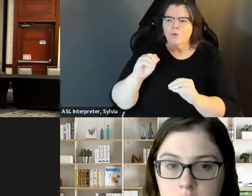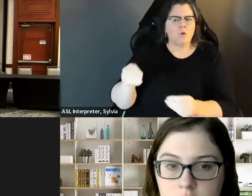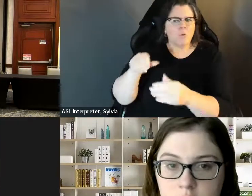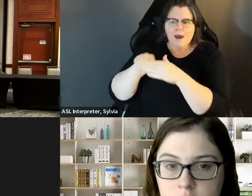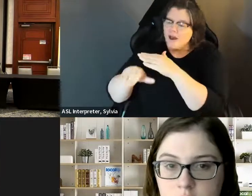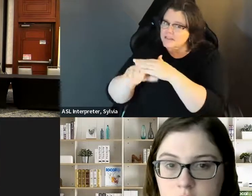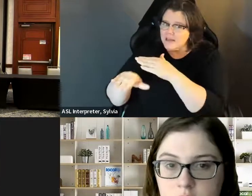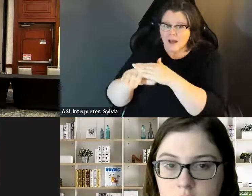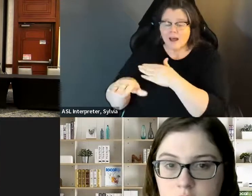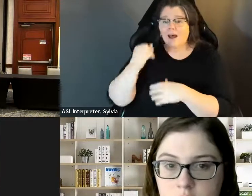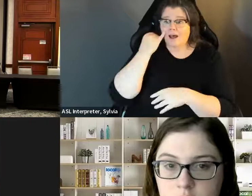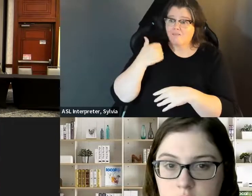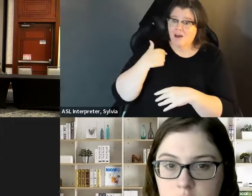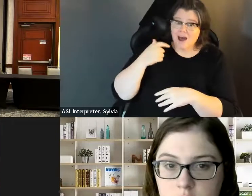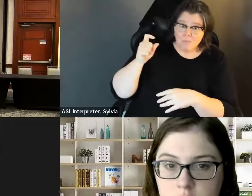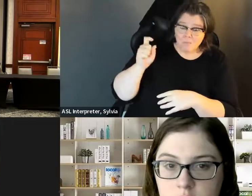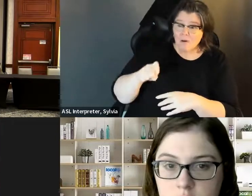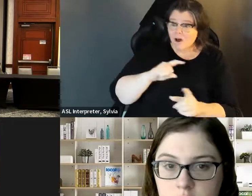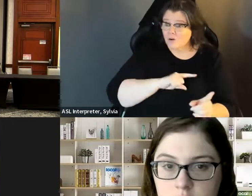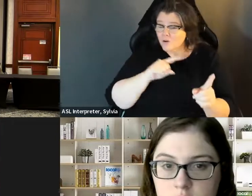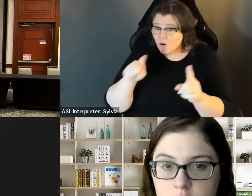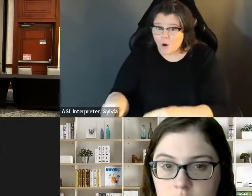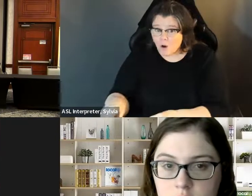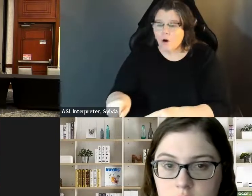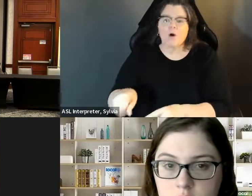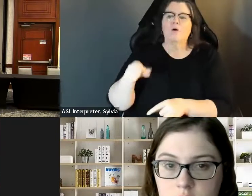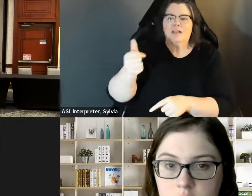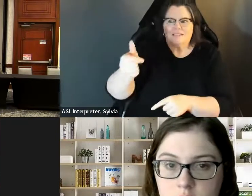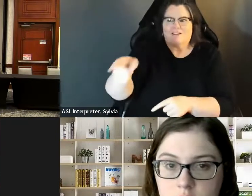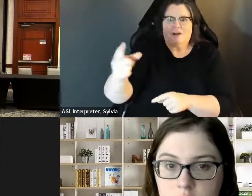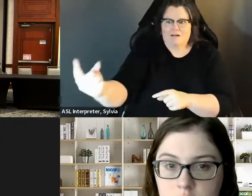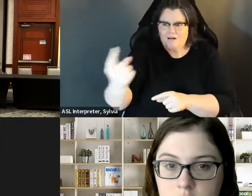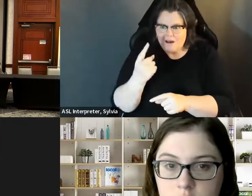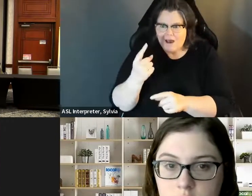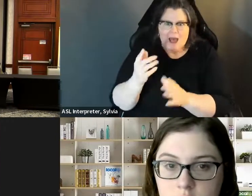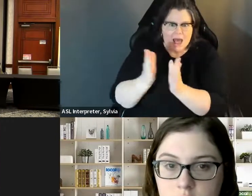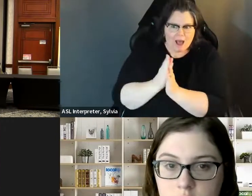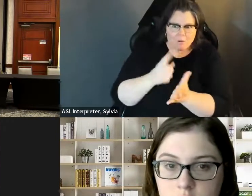places, you know, like the reality of it, the local feed store that everybody went to did not have access. If I They're like somebody would come out and say, Hey, what do you need?